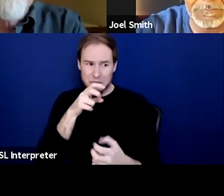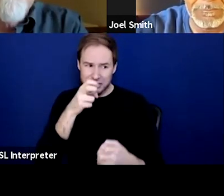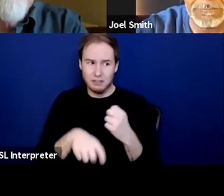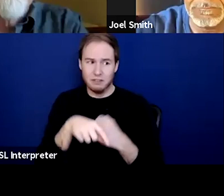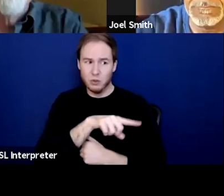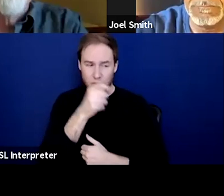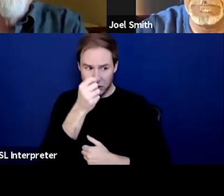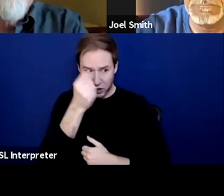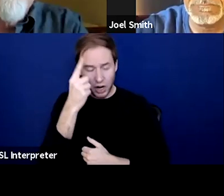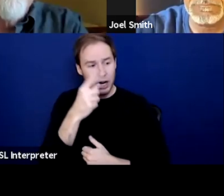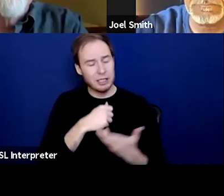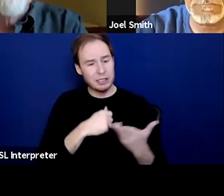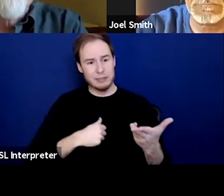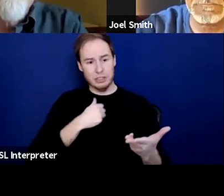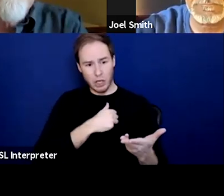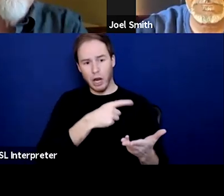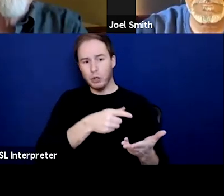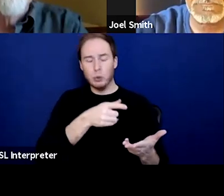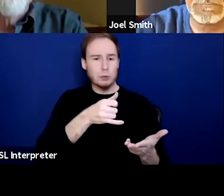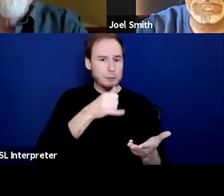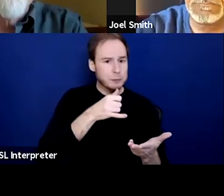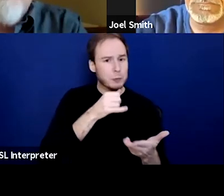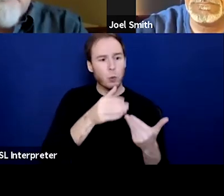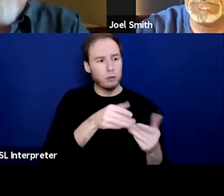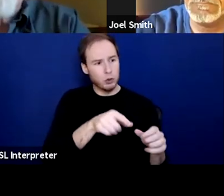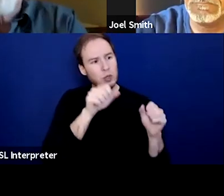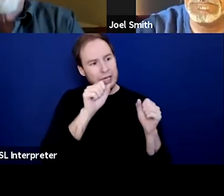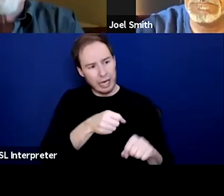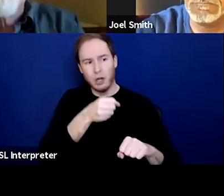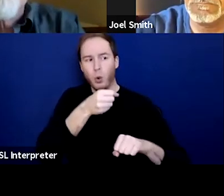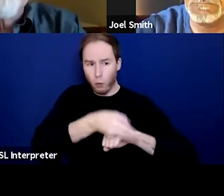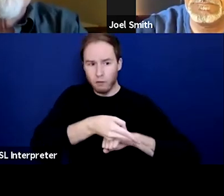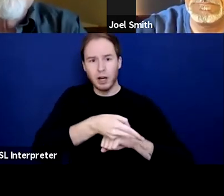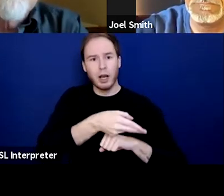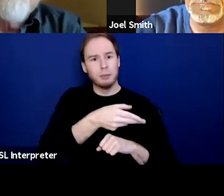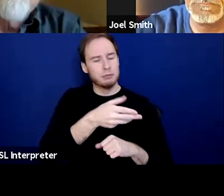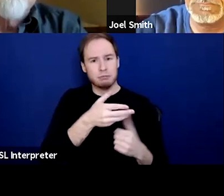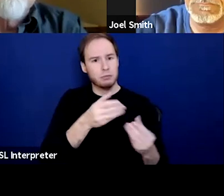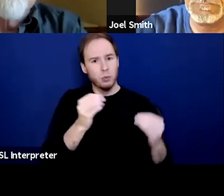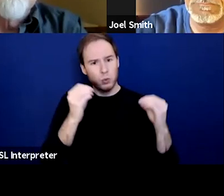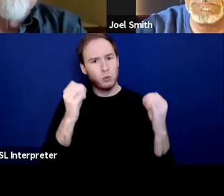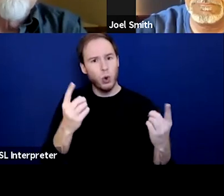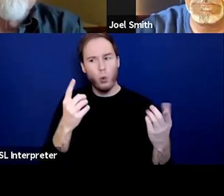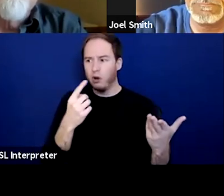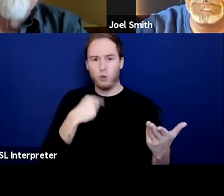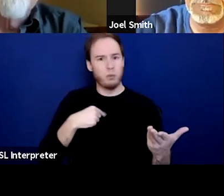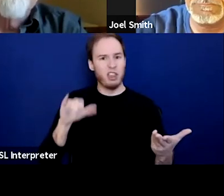And I'm sorry, you've picked up a bottle or whatever you've used, but you know you can overcome this." You know that nobody ever said that to me. I'm not joking.